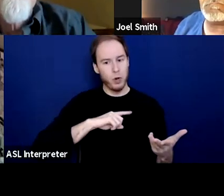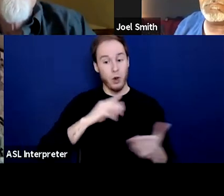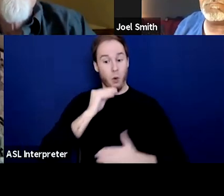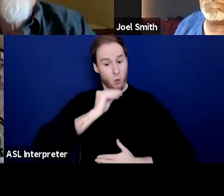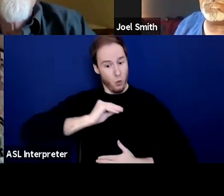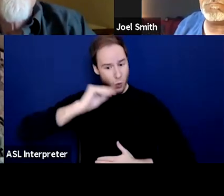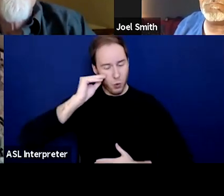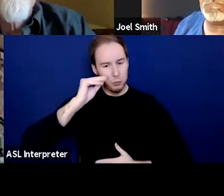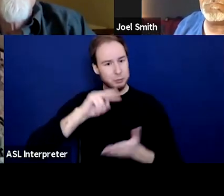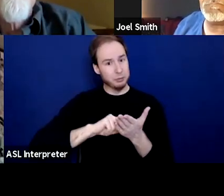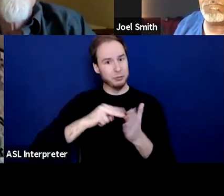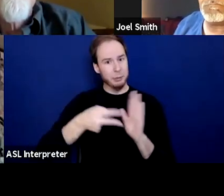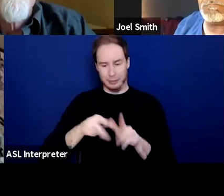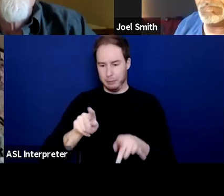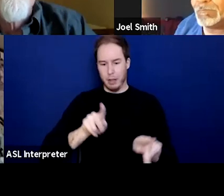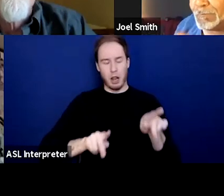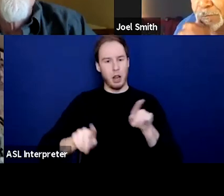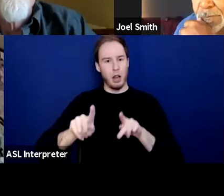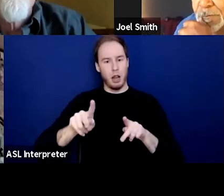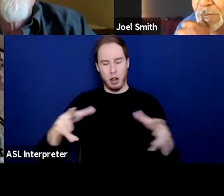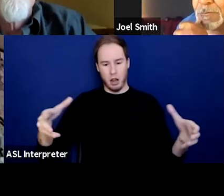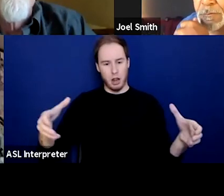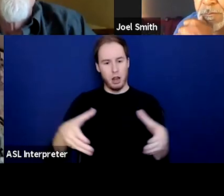And if we throw people out of that home